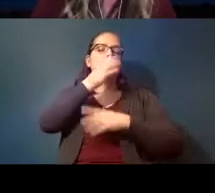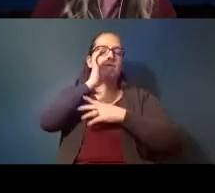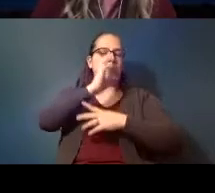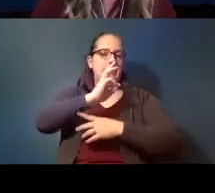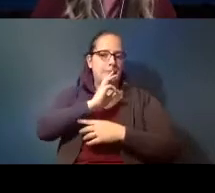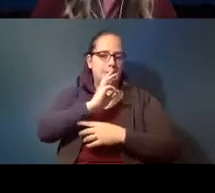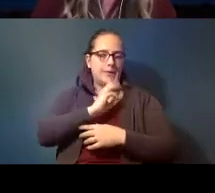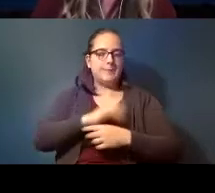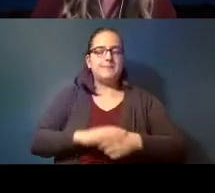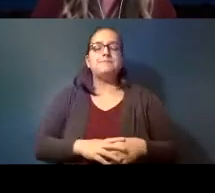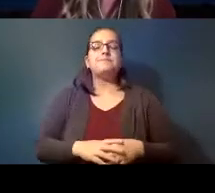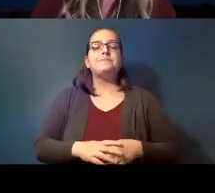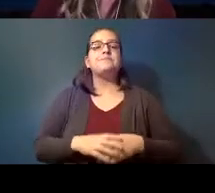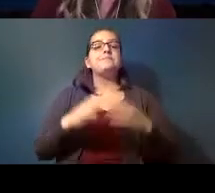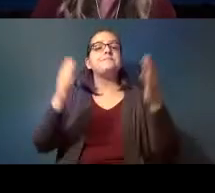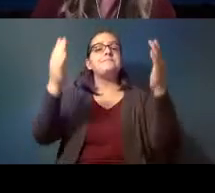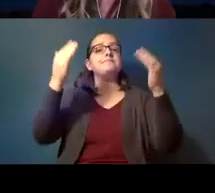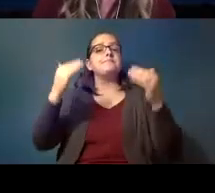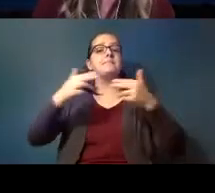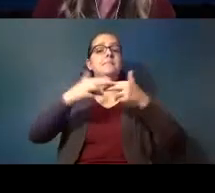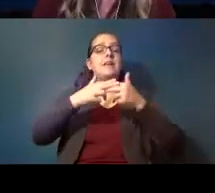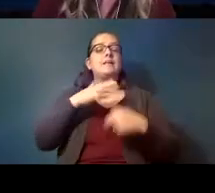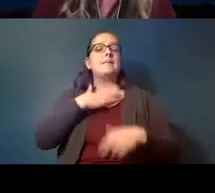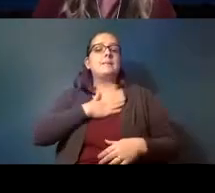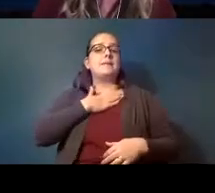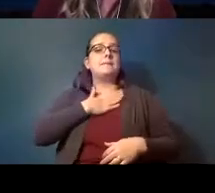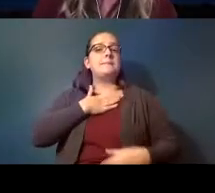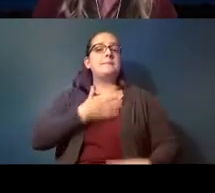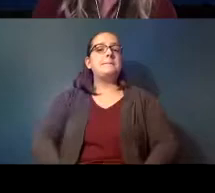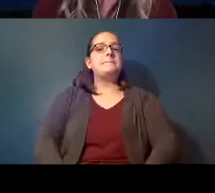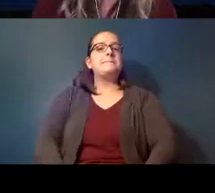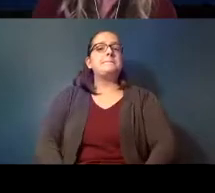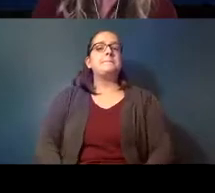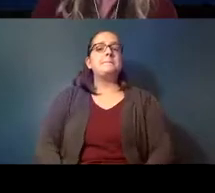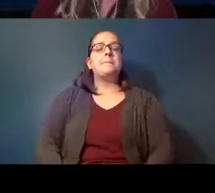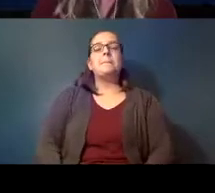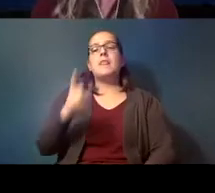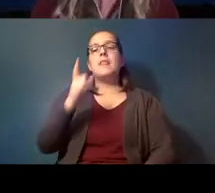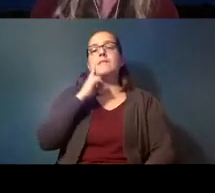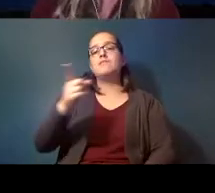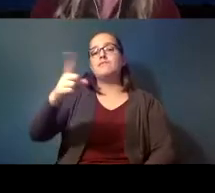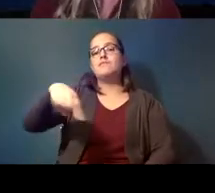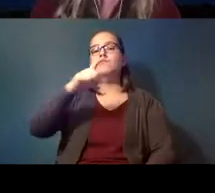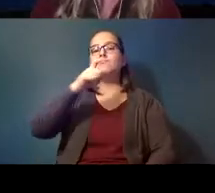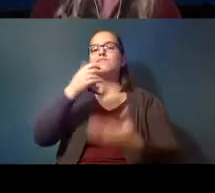if we could go to the next slide please for those who are new to the deschutes land trust or would